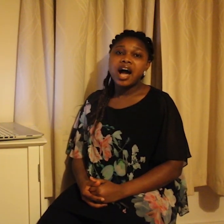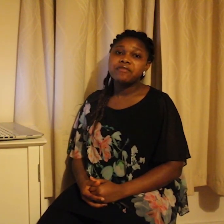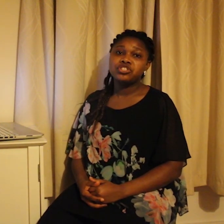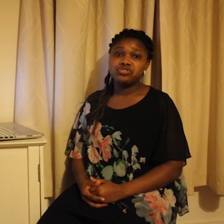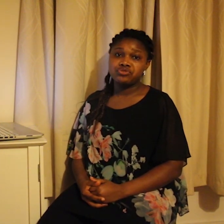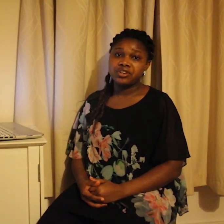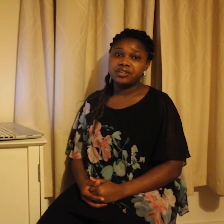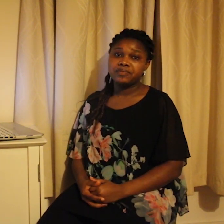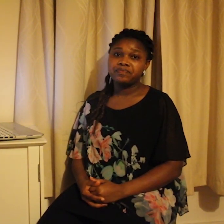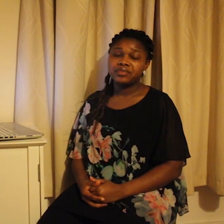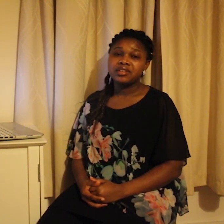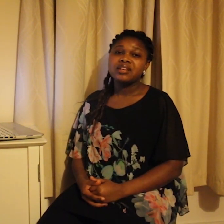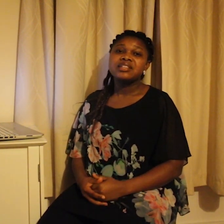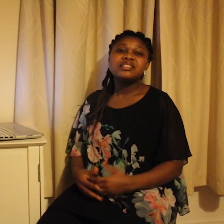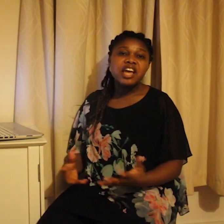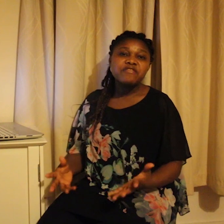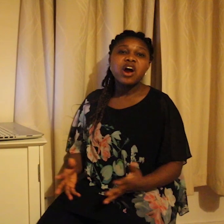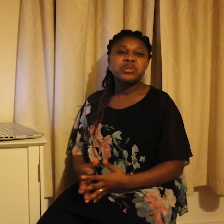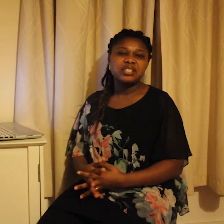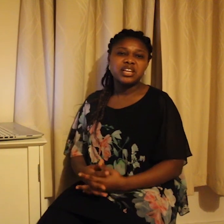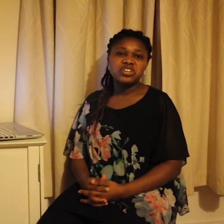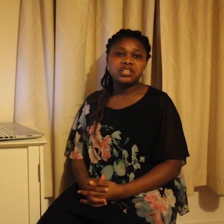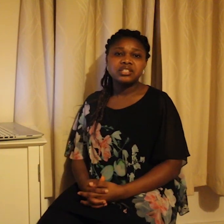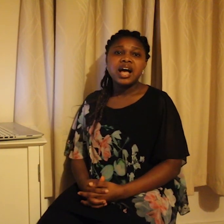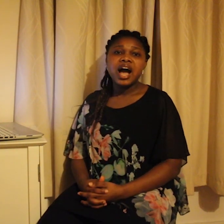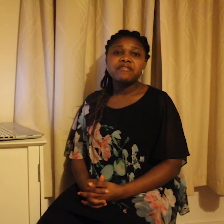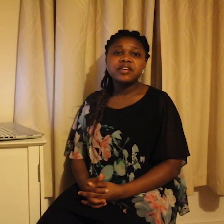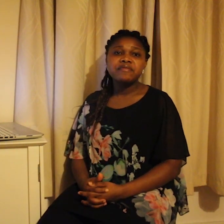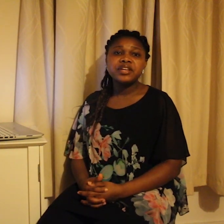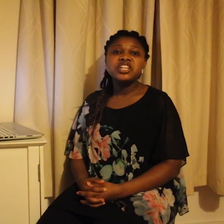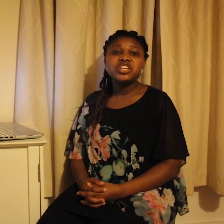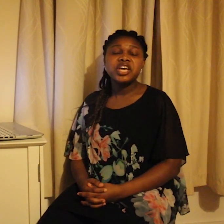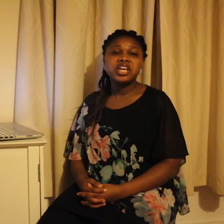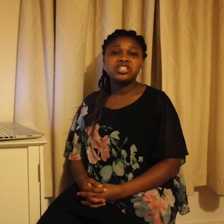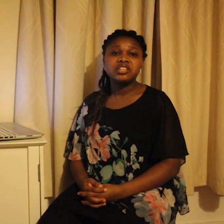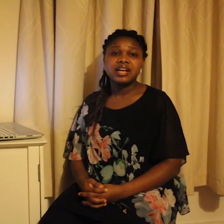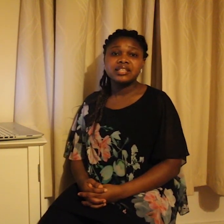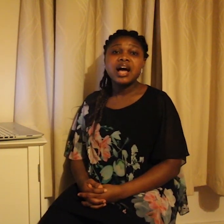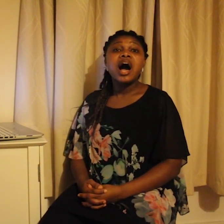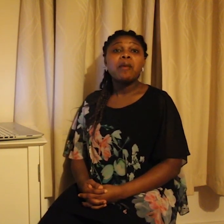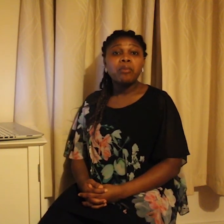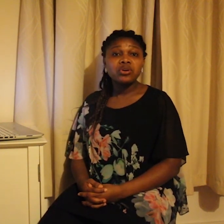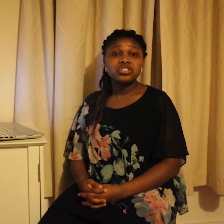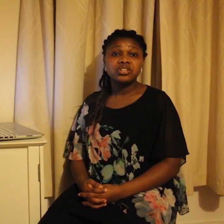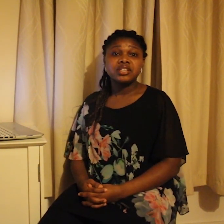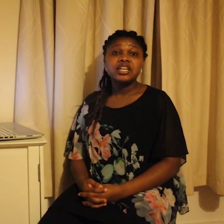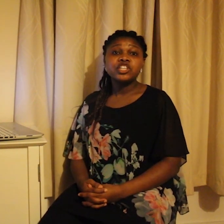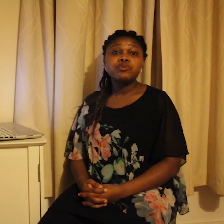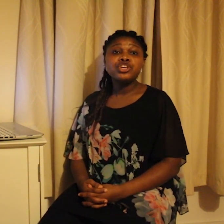avoid having children. Several researchers have given indication that abortion is being